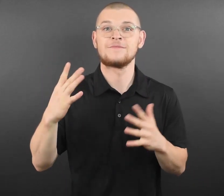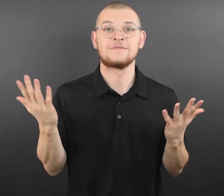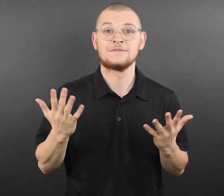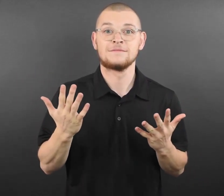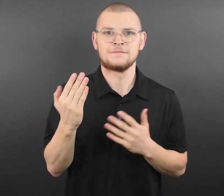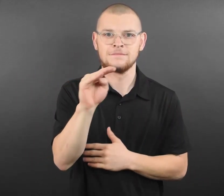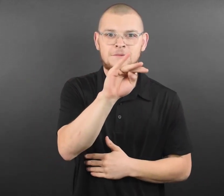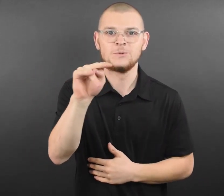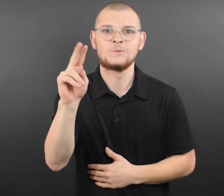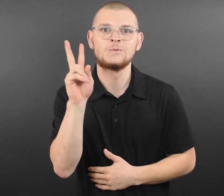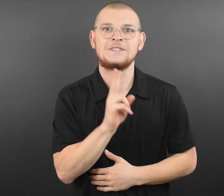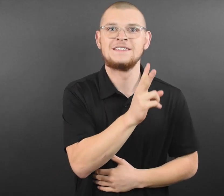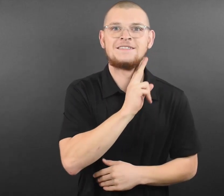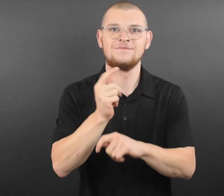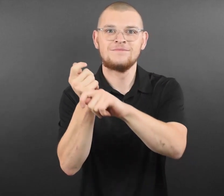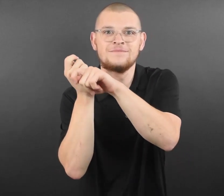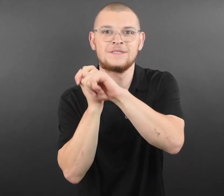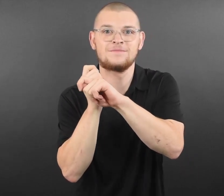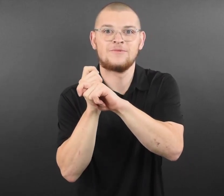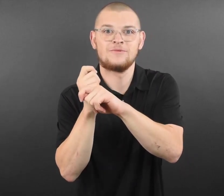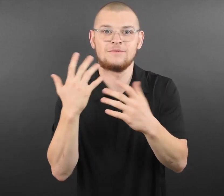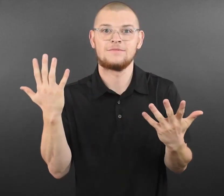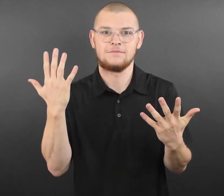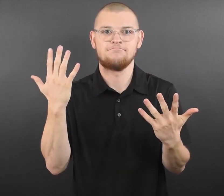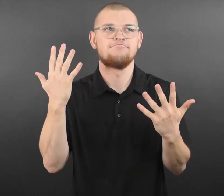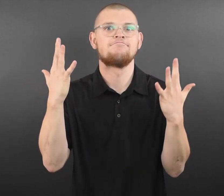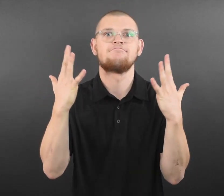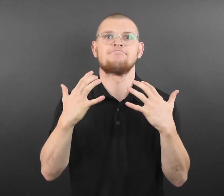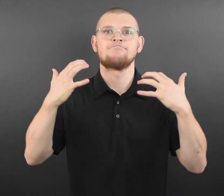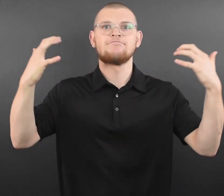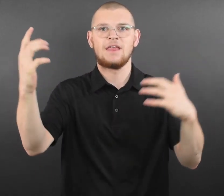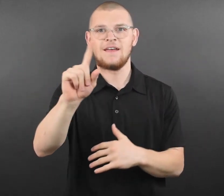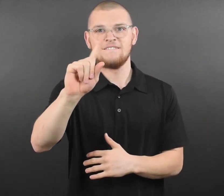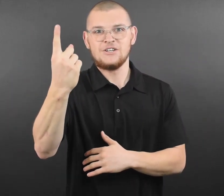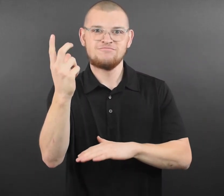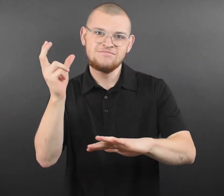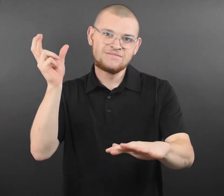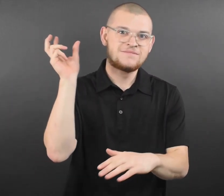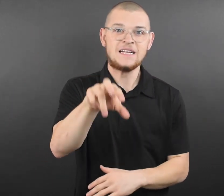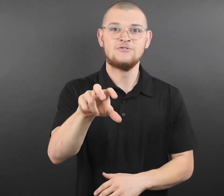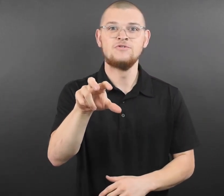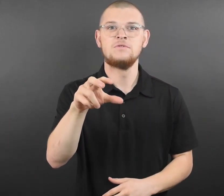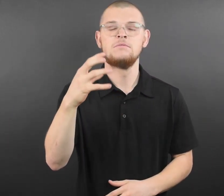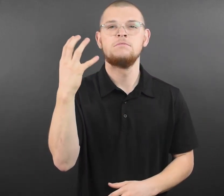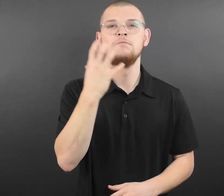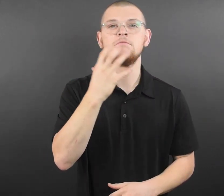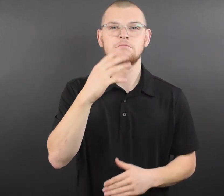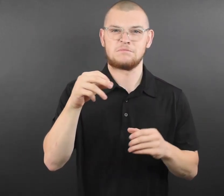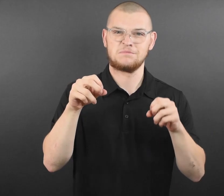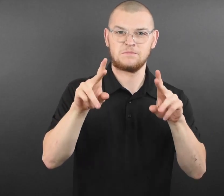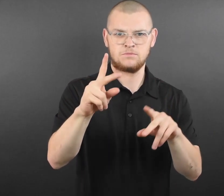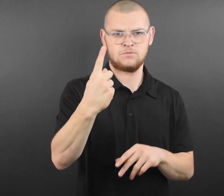parking, food & beverage, and a special gift. Get a chance to see the Vikings up-close before the